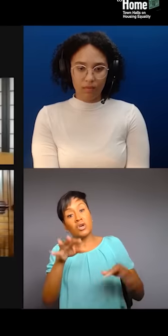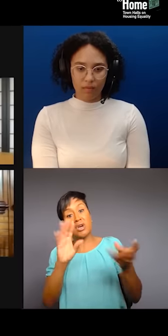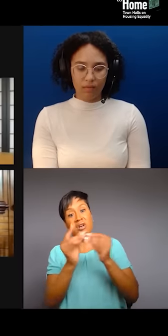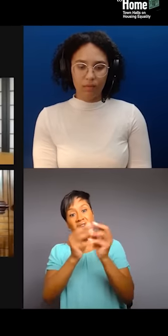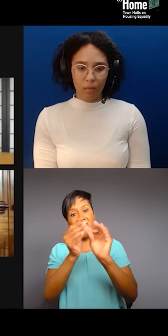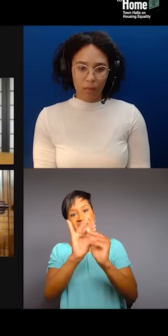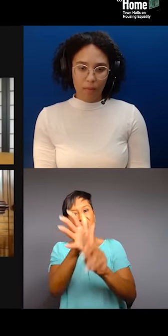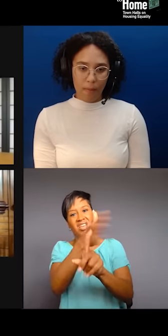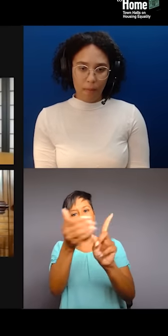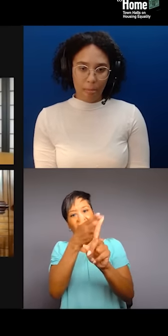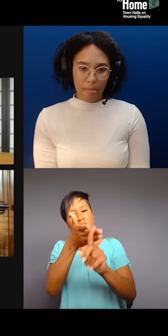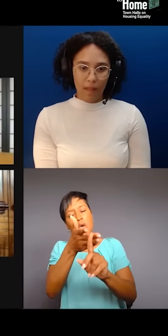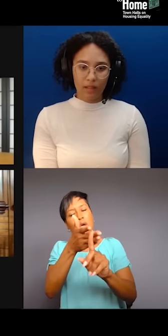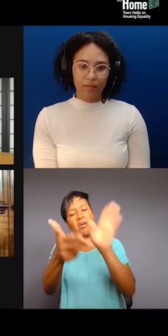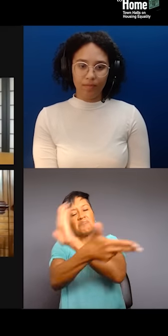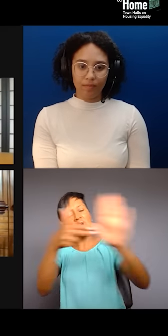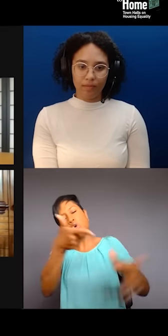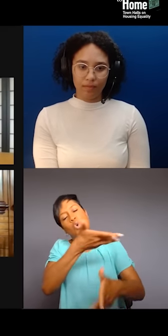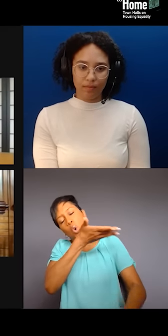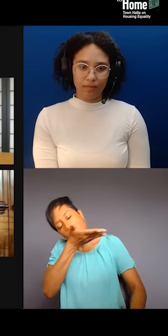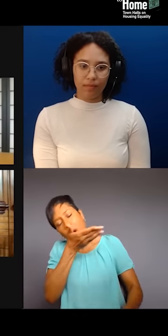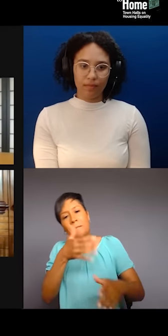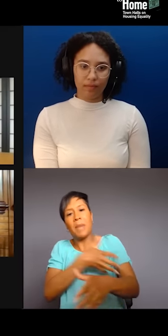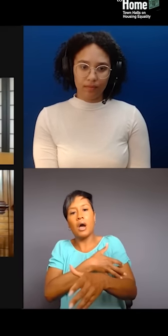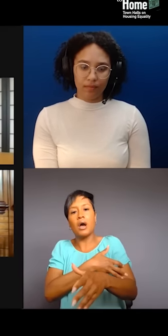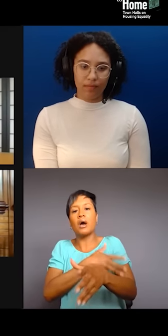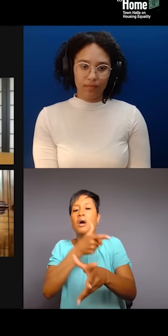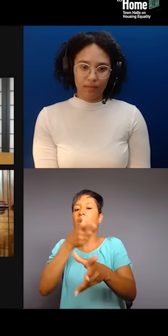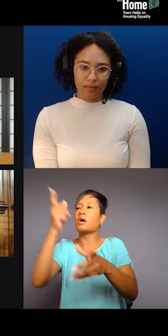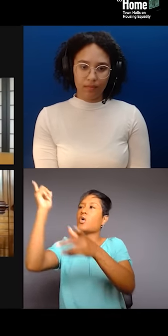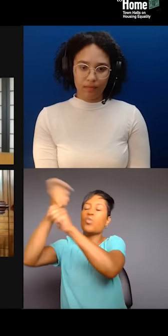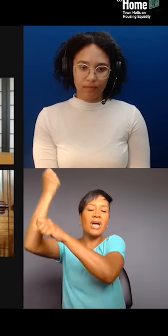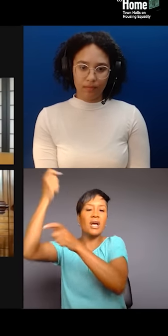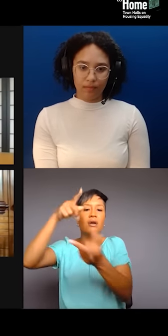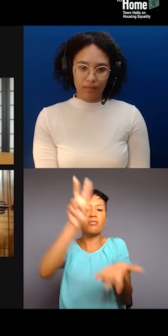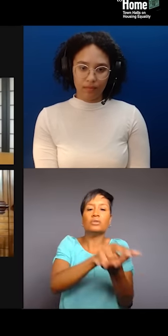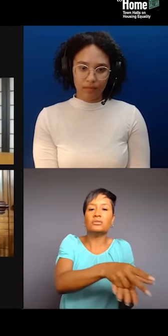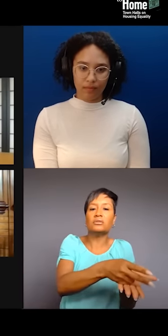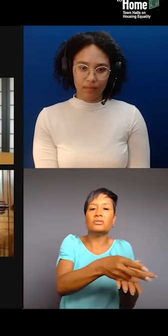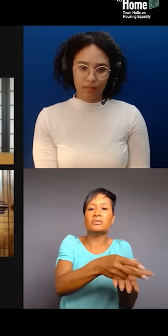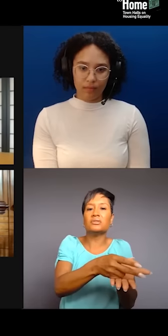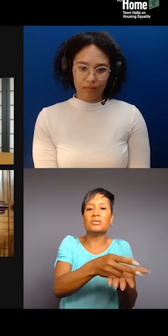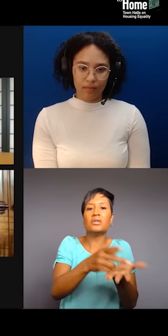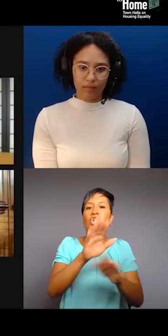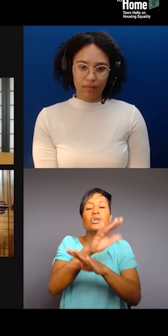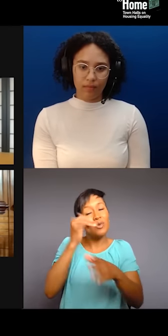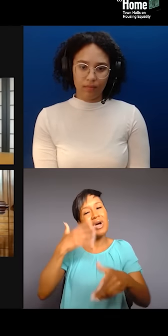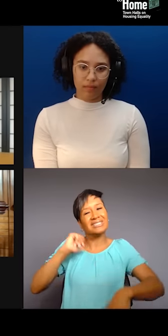And that's why these movements and these spox that we have like Don't Mute DC and what these sisters have done, when we fight back and win,